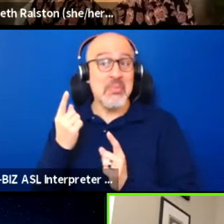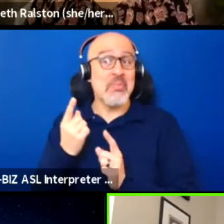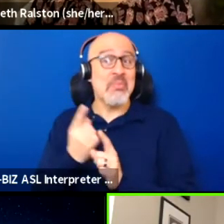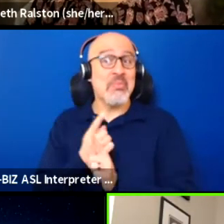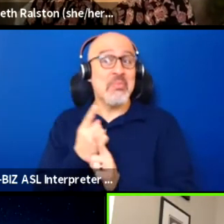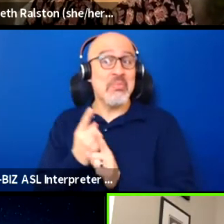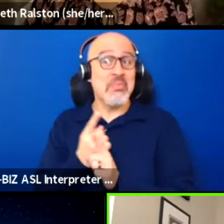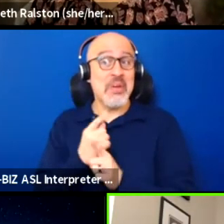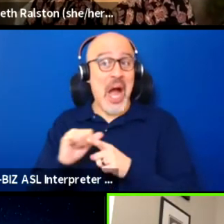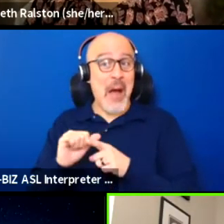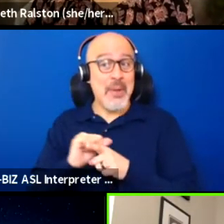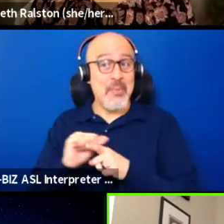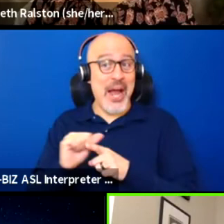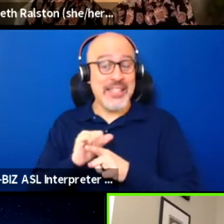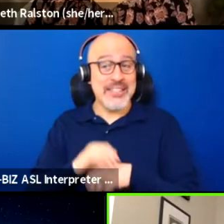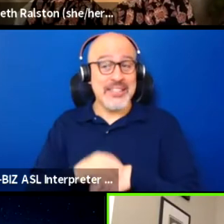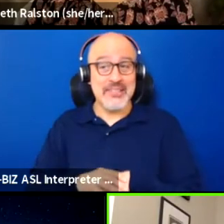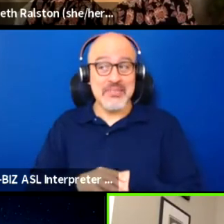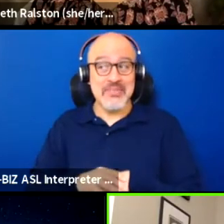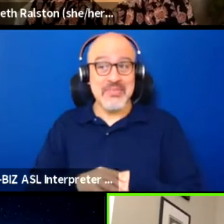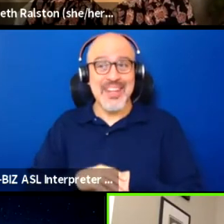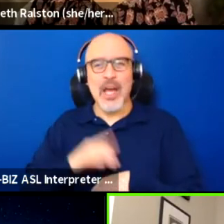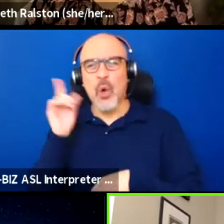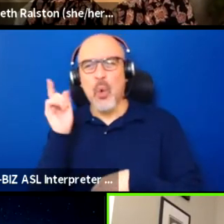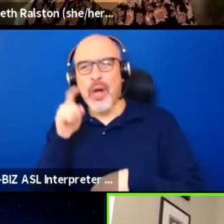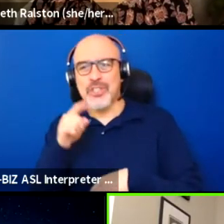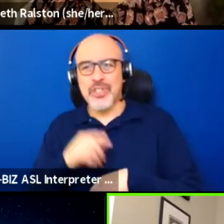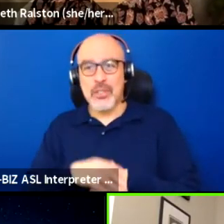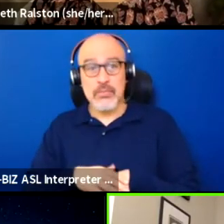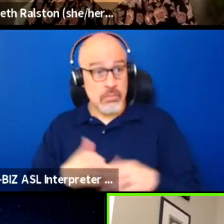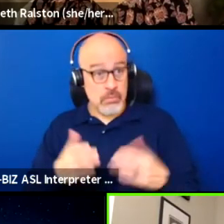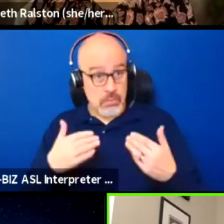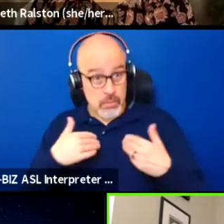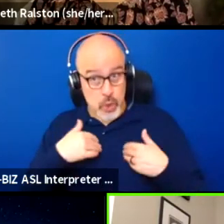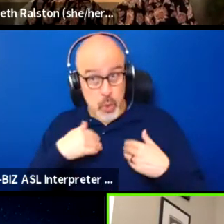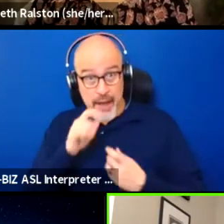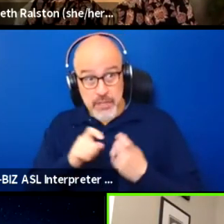do you have any specific seat requirements due to a visible